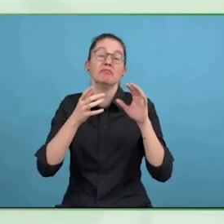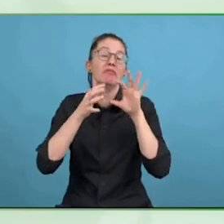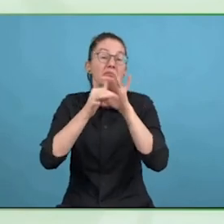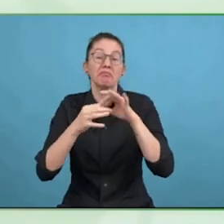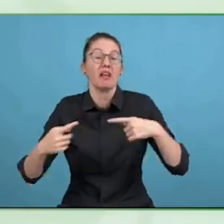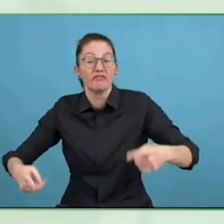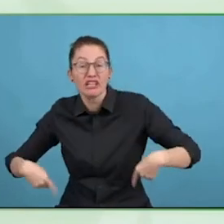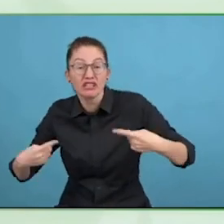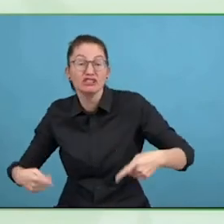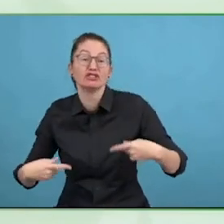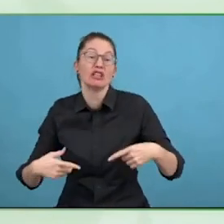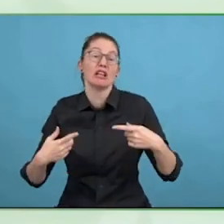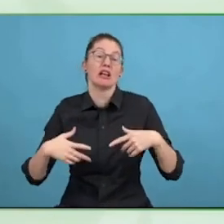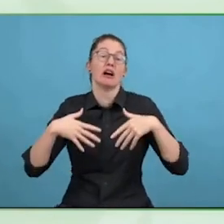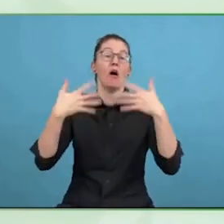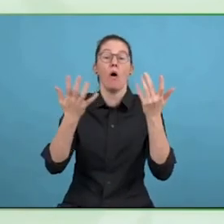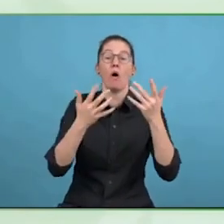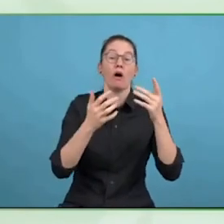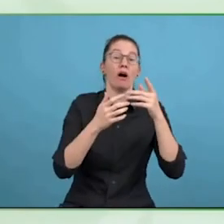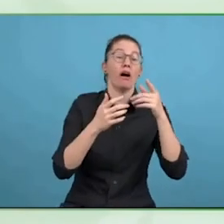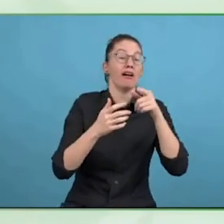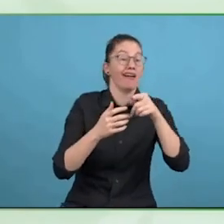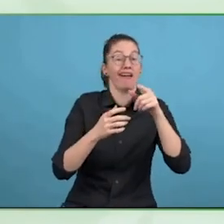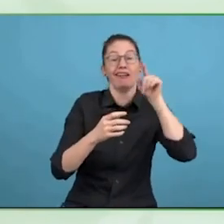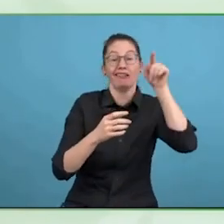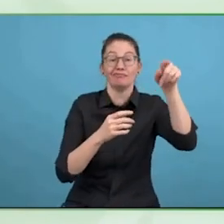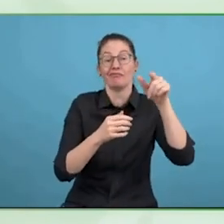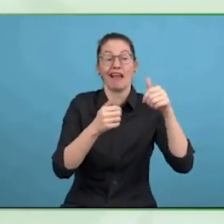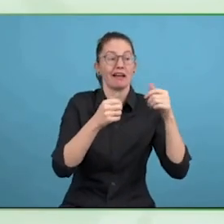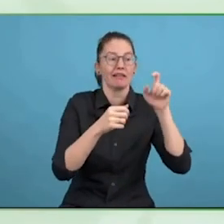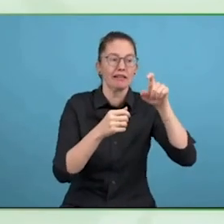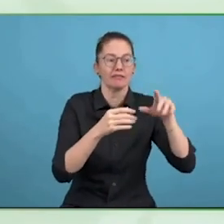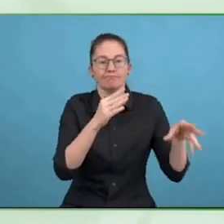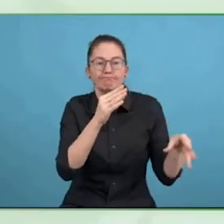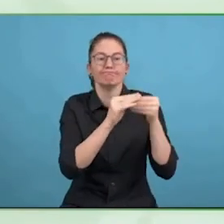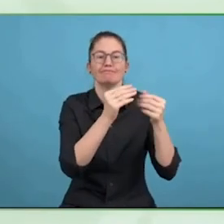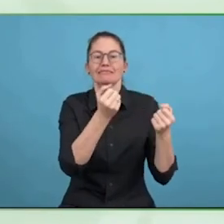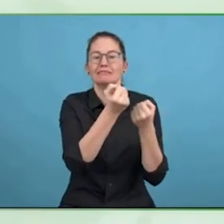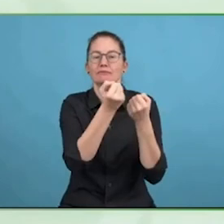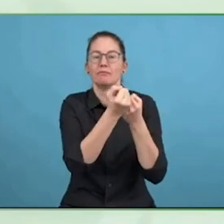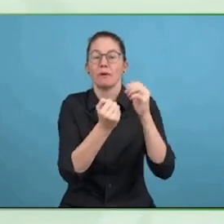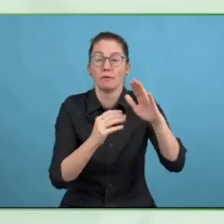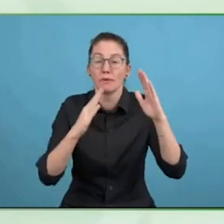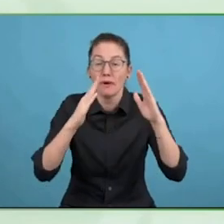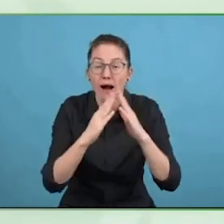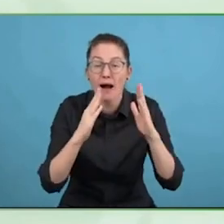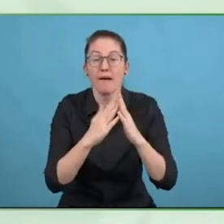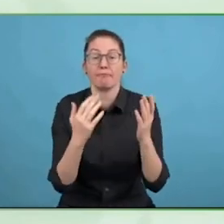I totally agree with you. We always work on the basis here That always